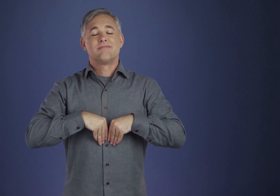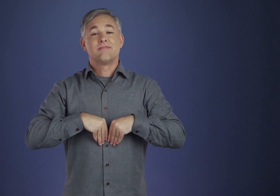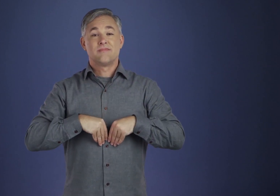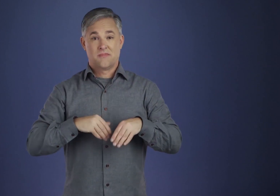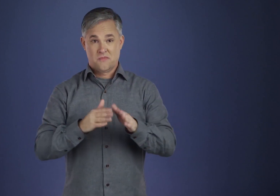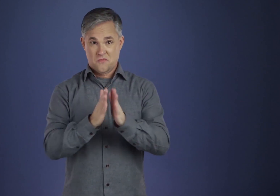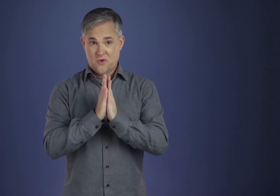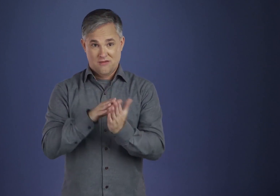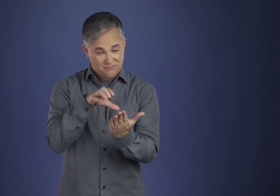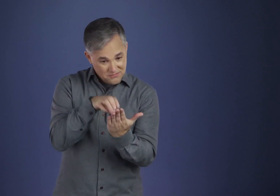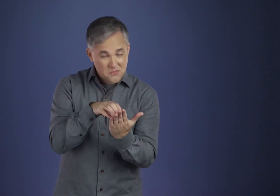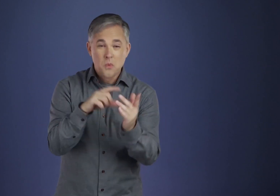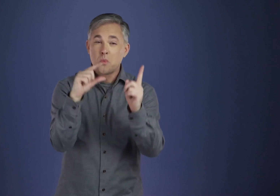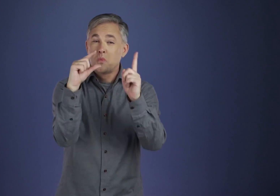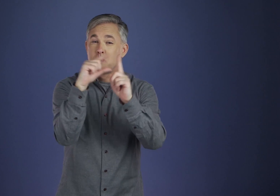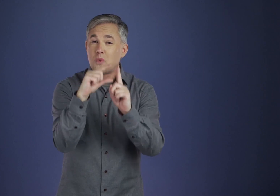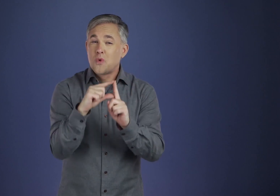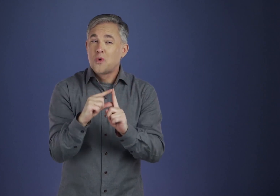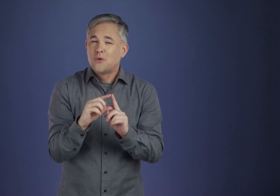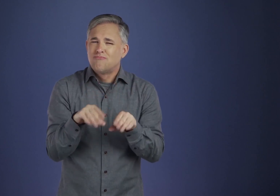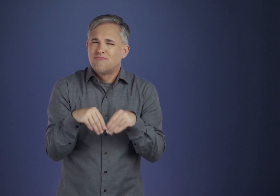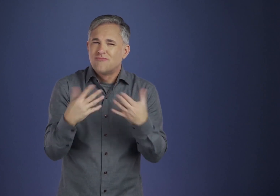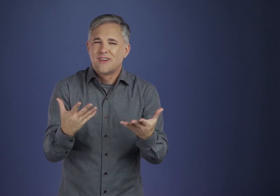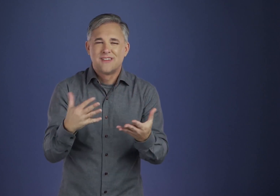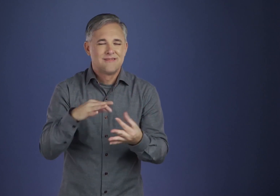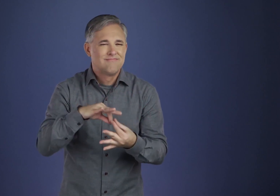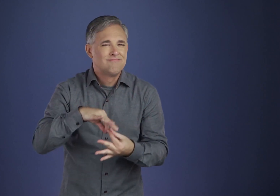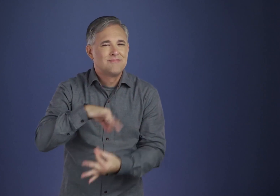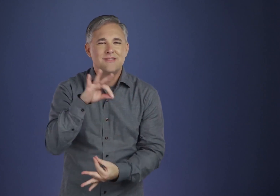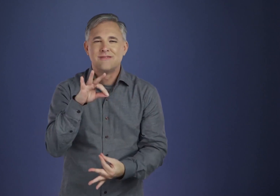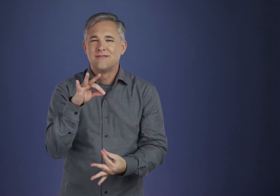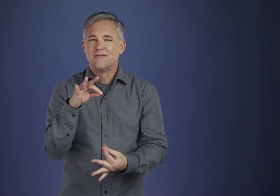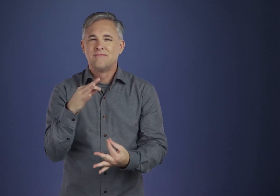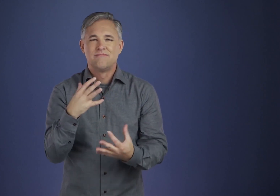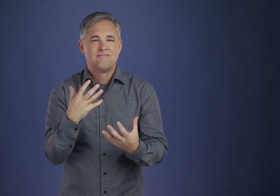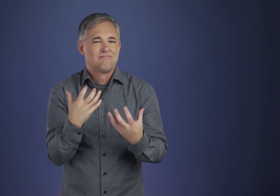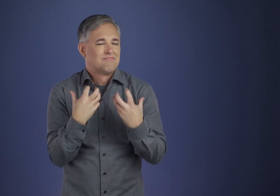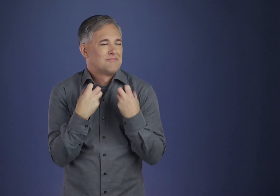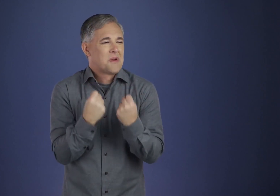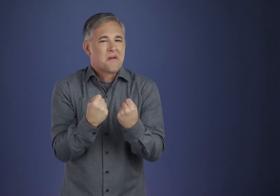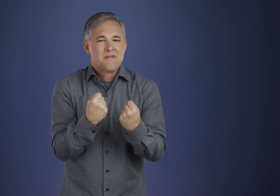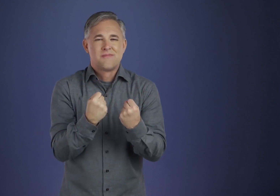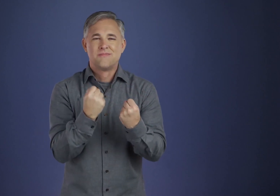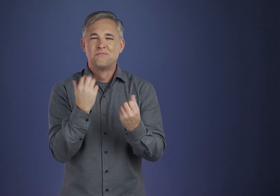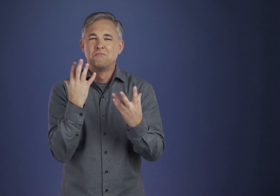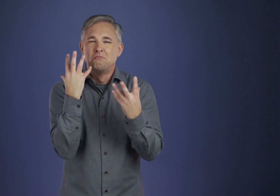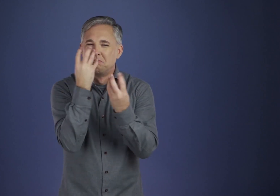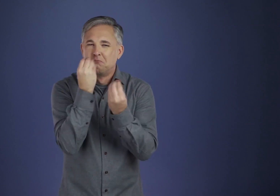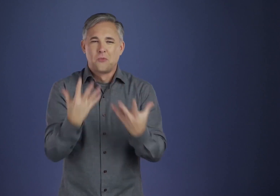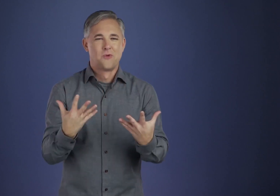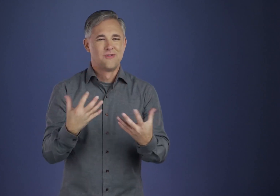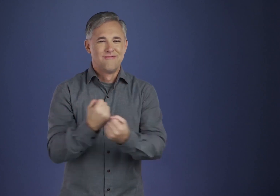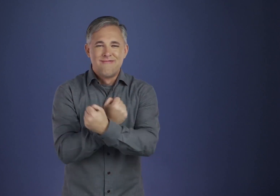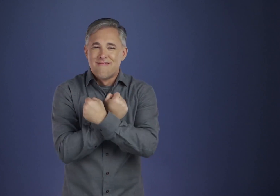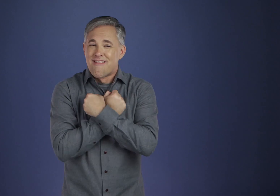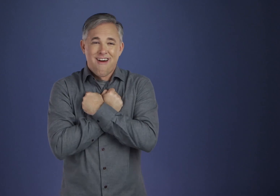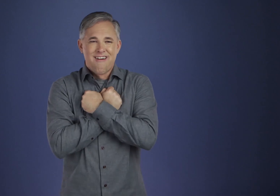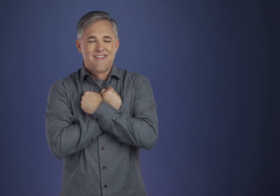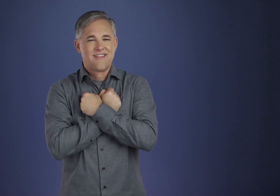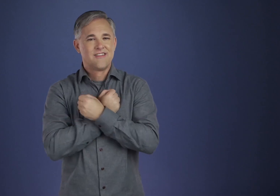Let us become willing to partake and be strengthened and lifted up by the sheer spiritual power,